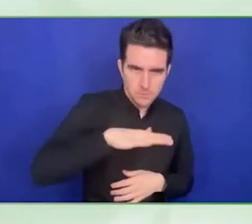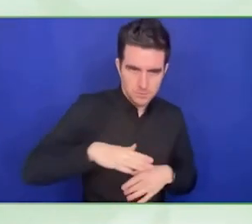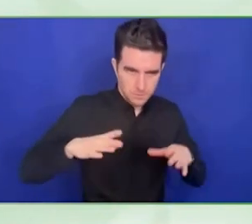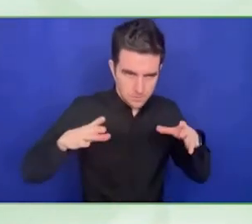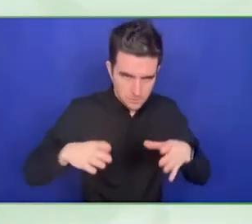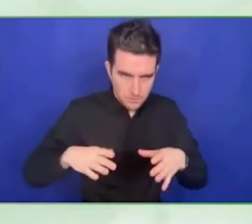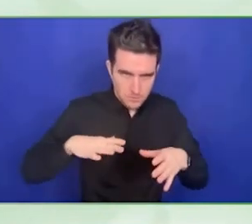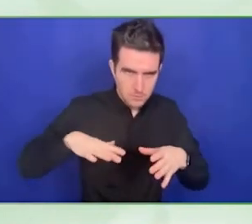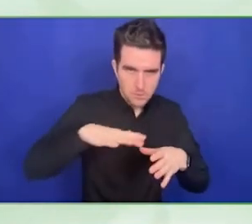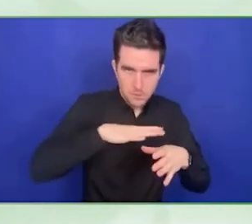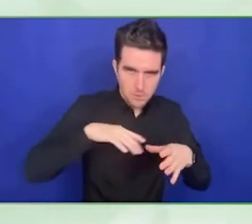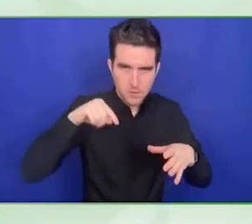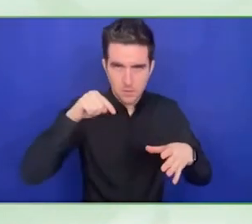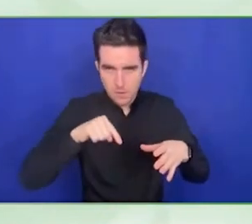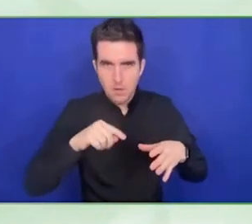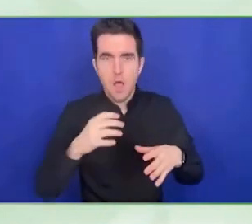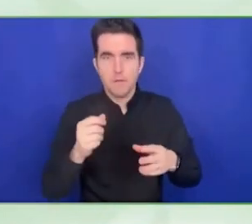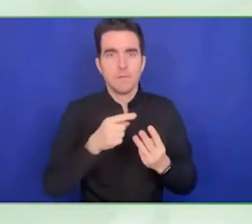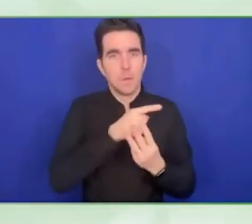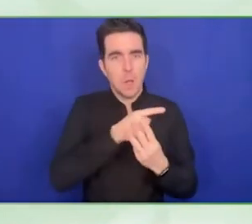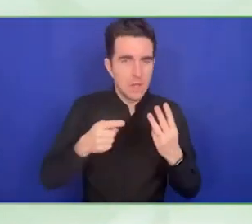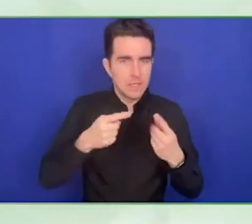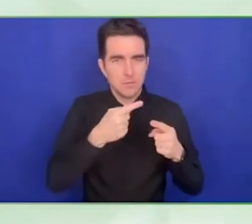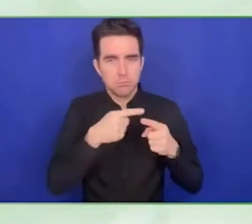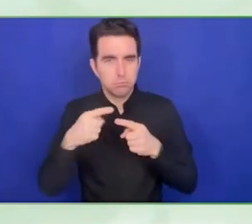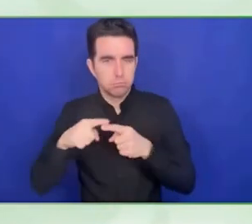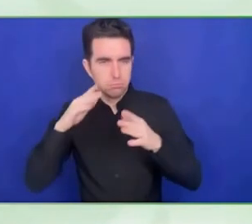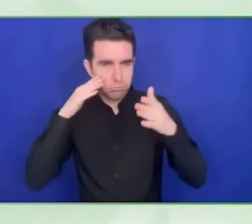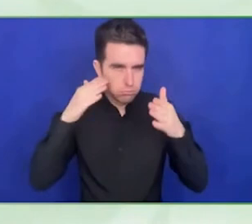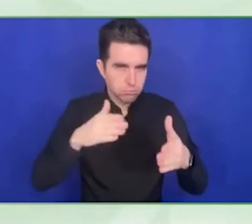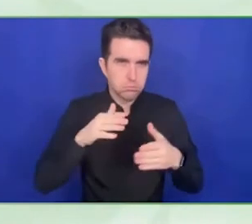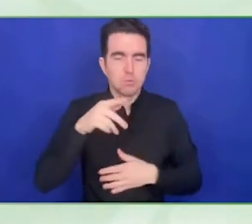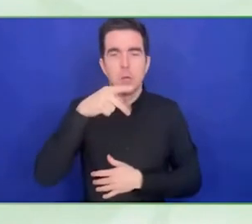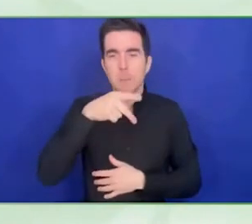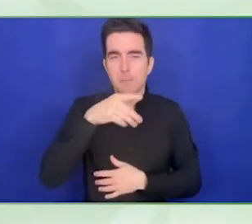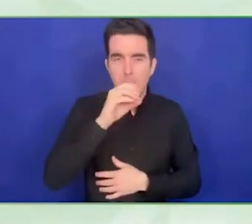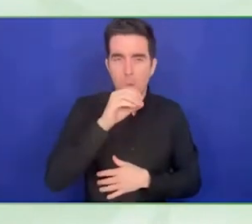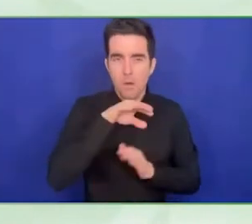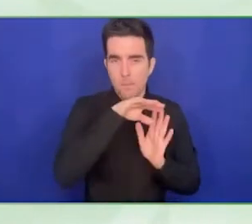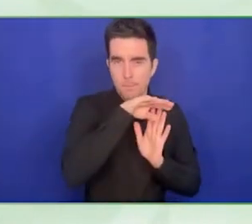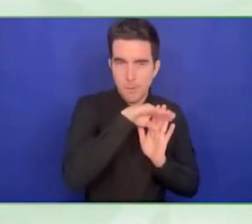Annual third area of disciplined inclusion in business I think is